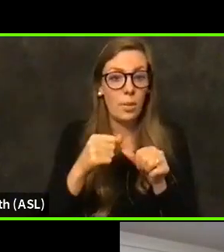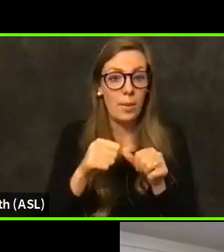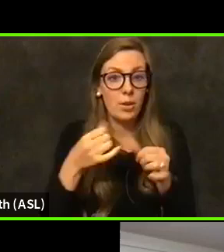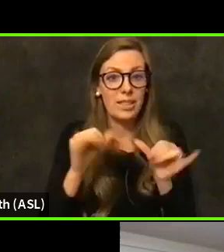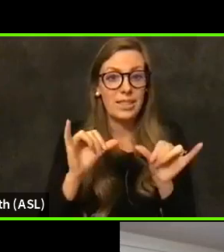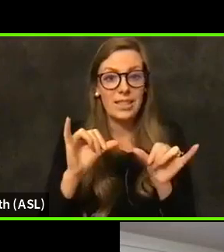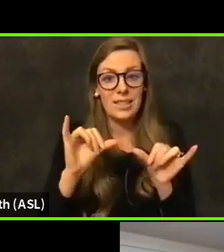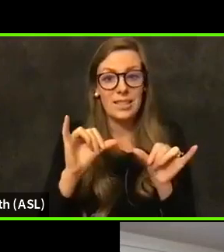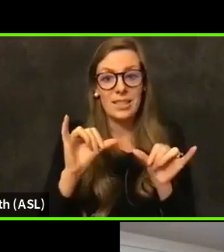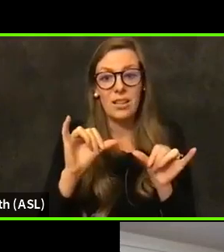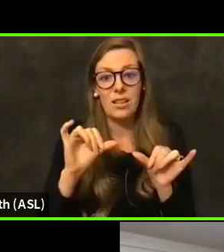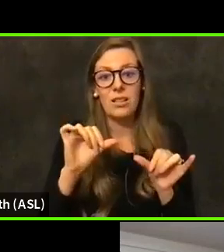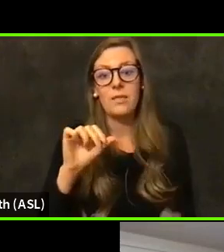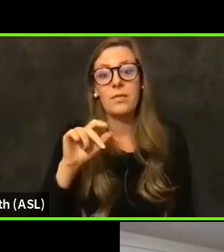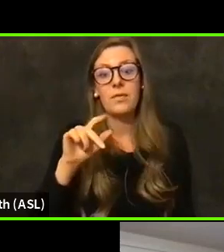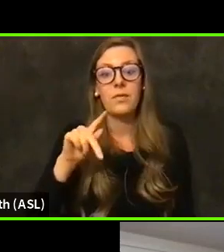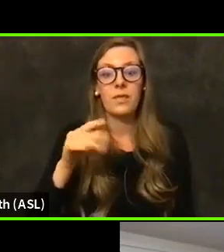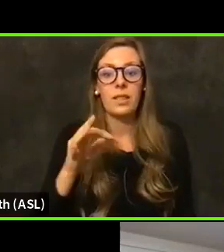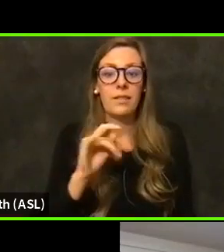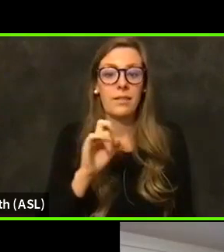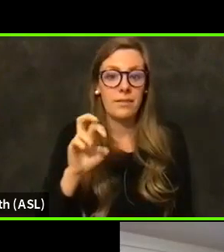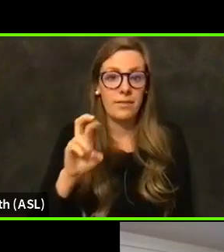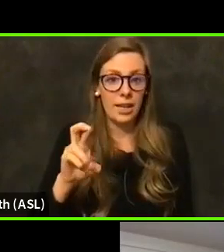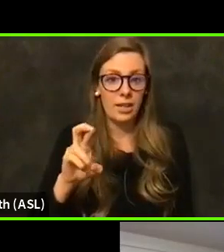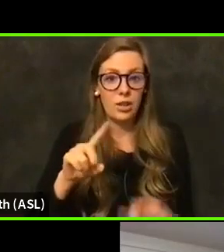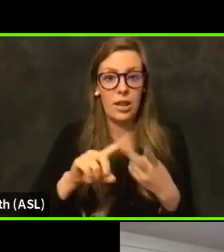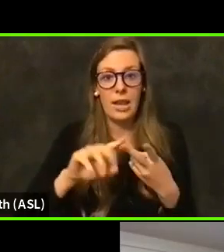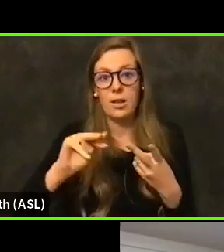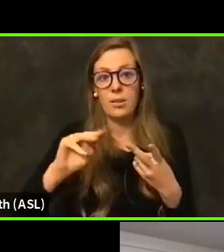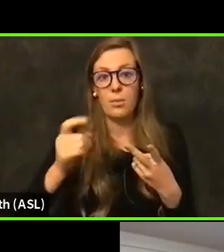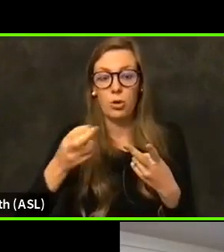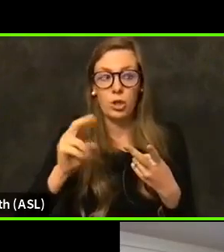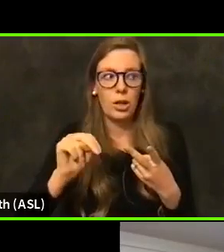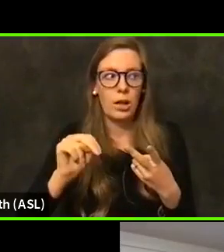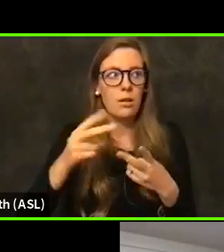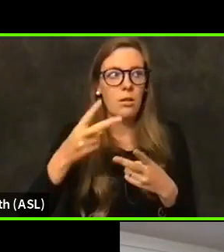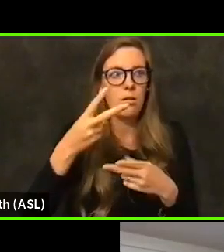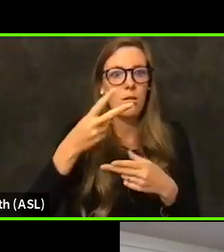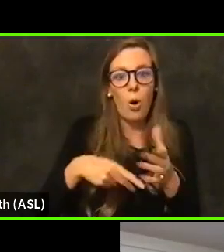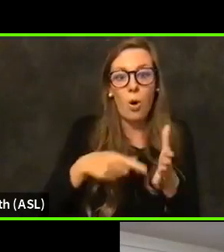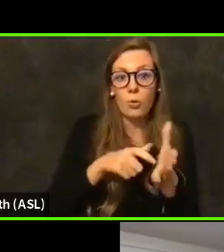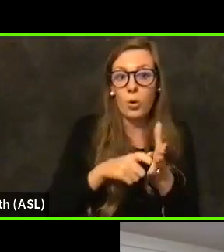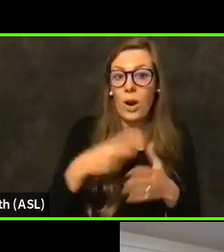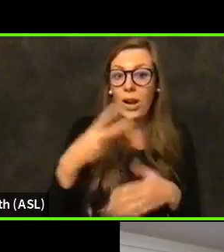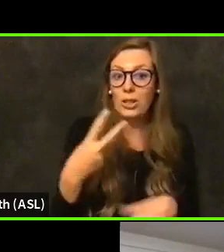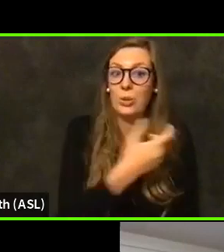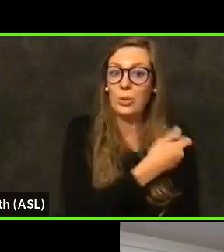and don't have a parking lot to try to require. So unlike Johnson and Johnson, which is only